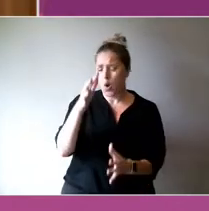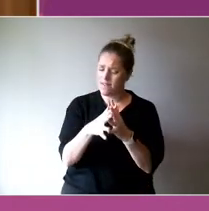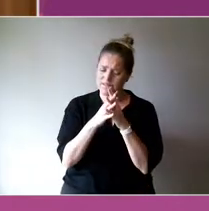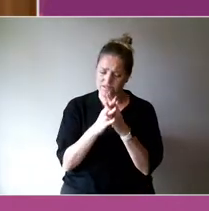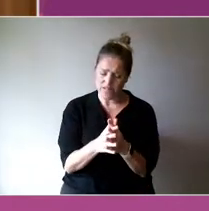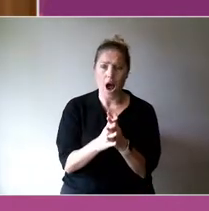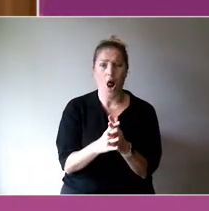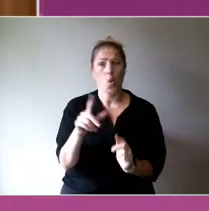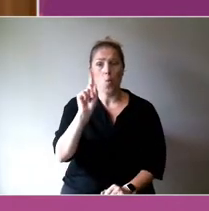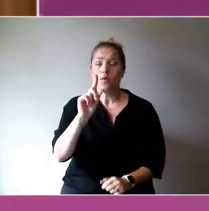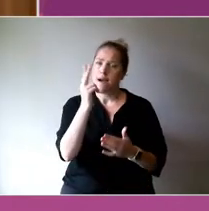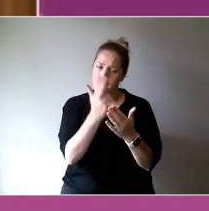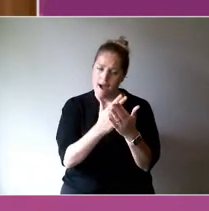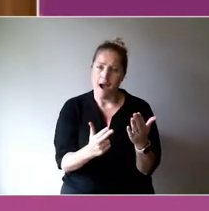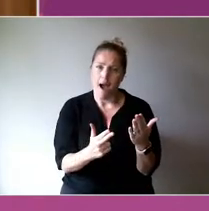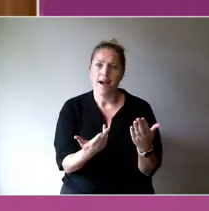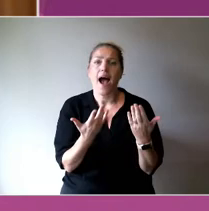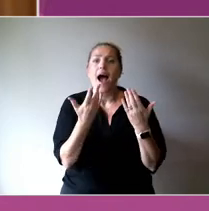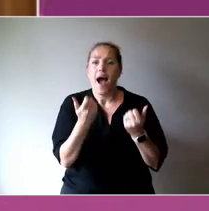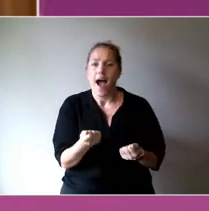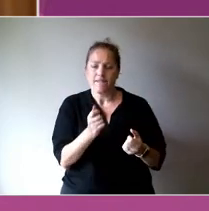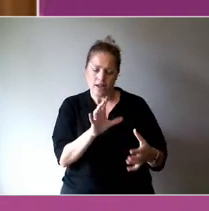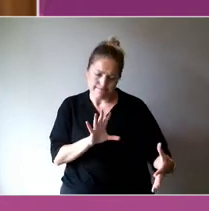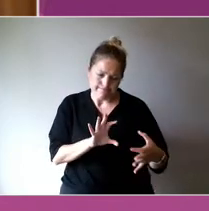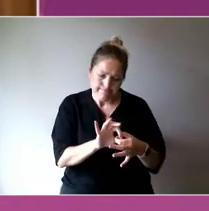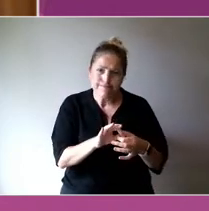place, a sense of identity, and belonging.